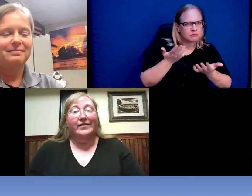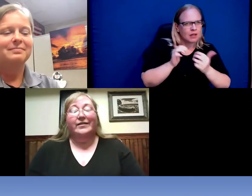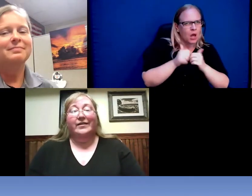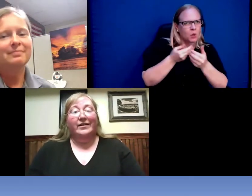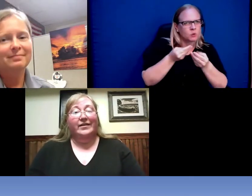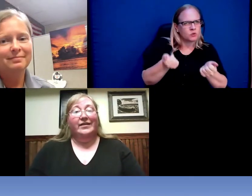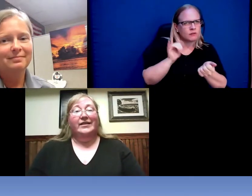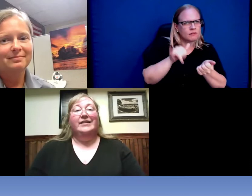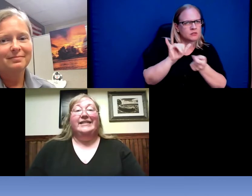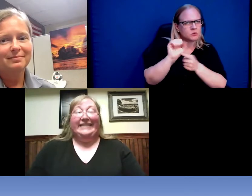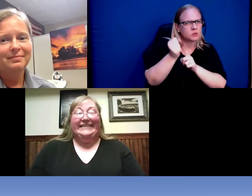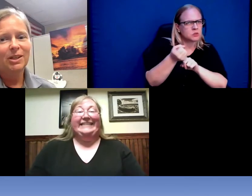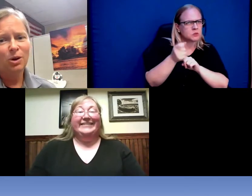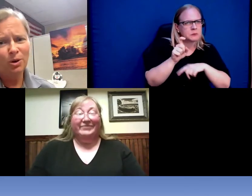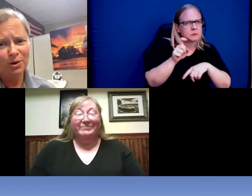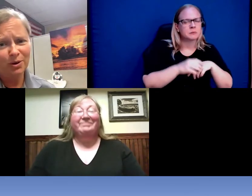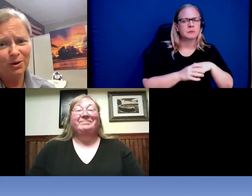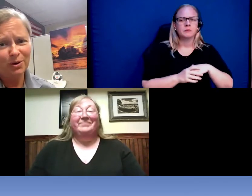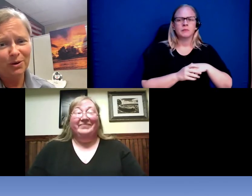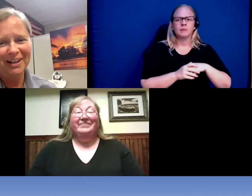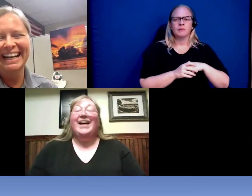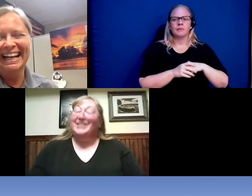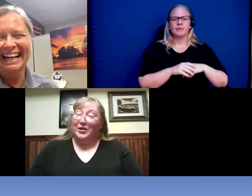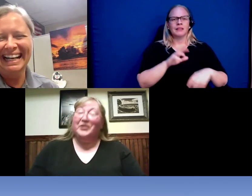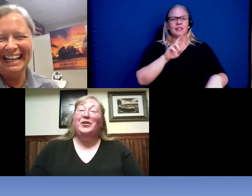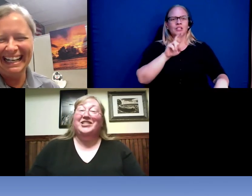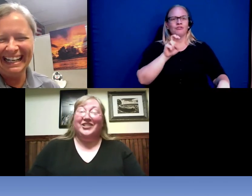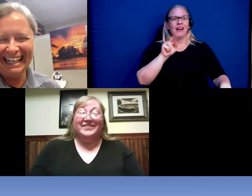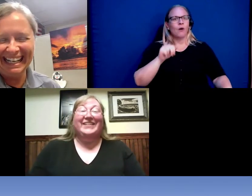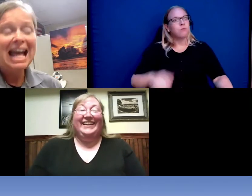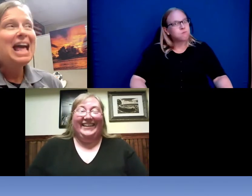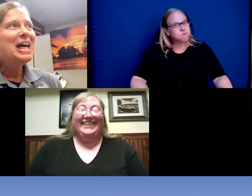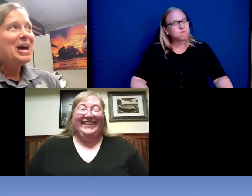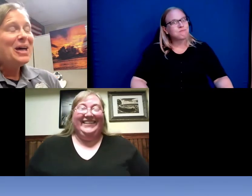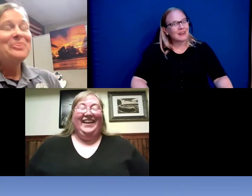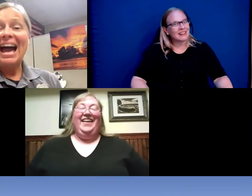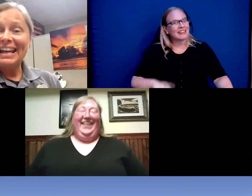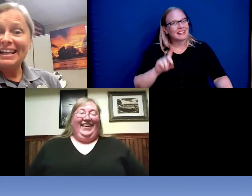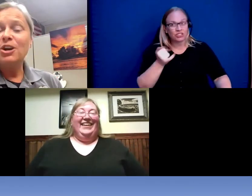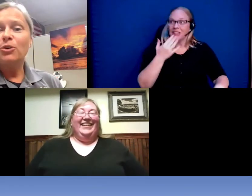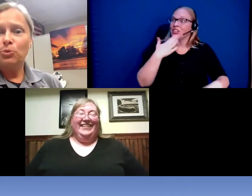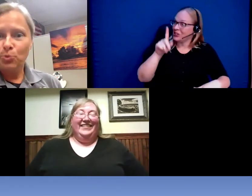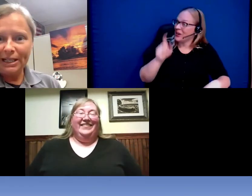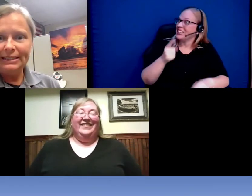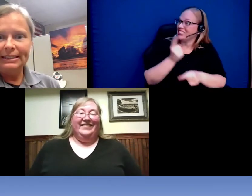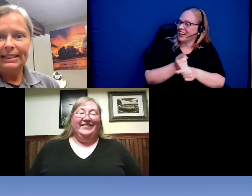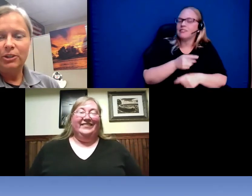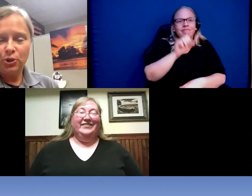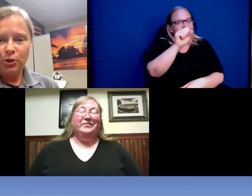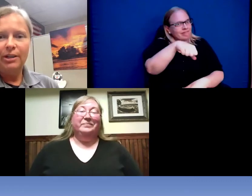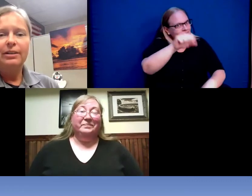That's a good question. . >> Reanna: That is a really good